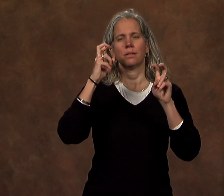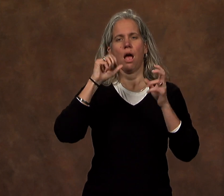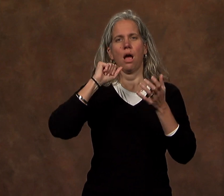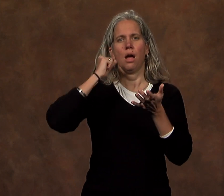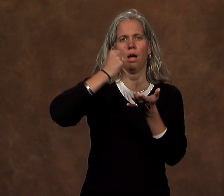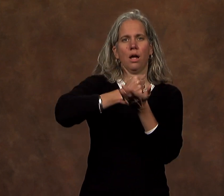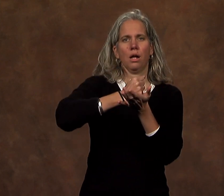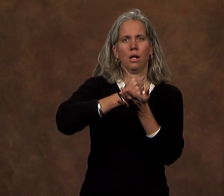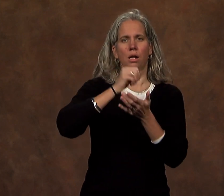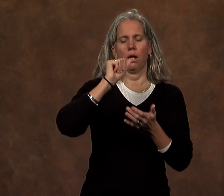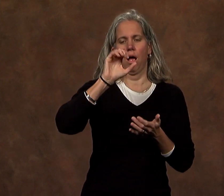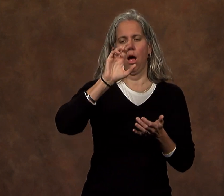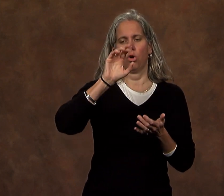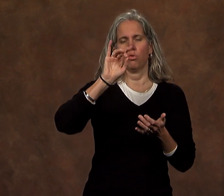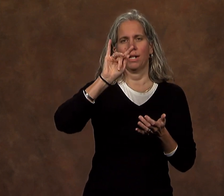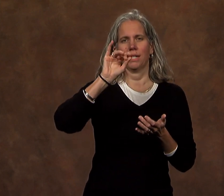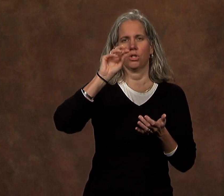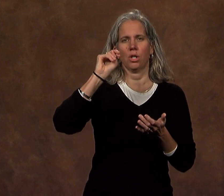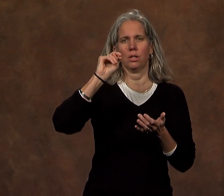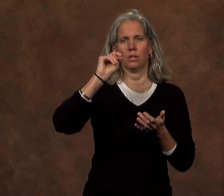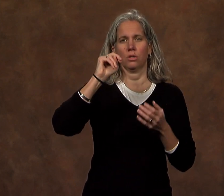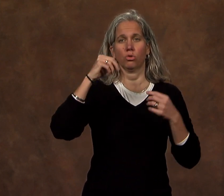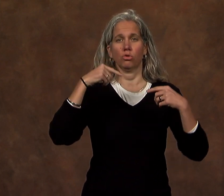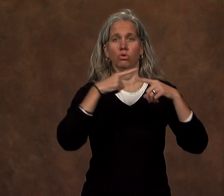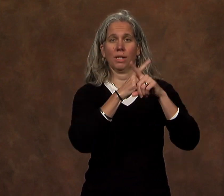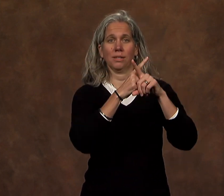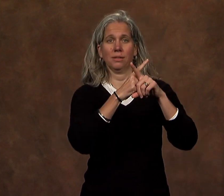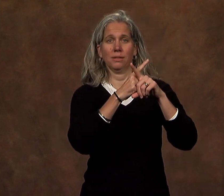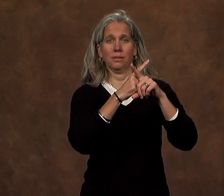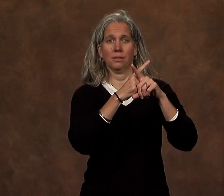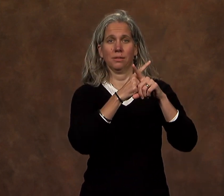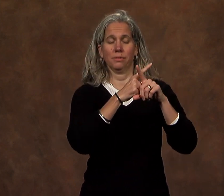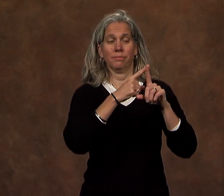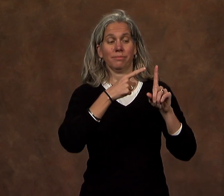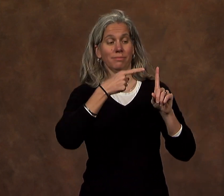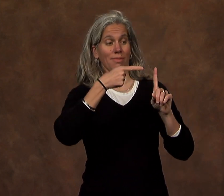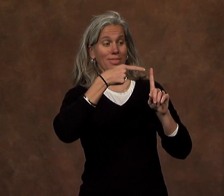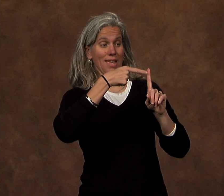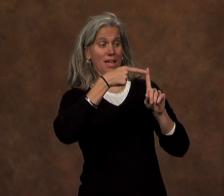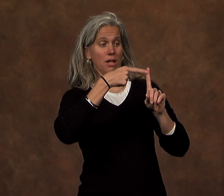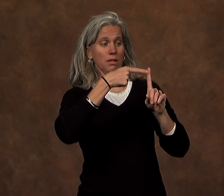with our accreditation.